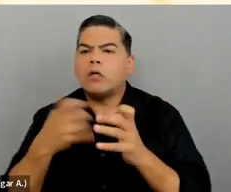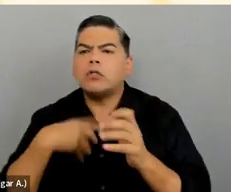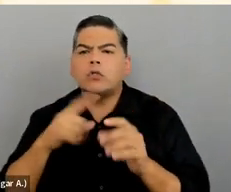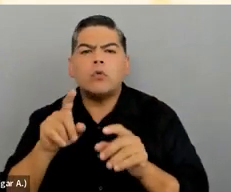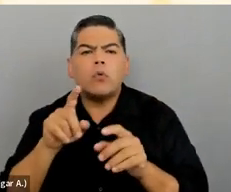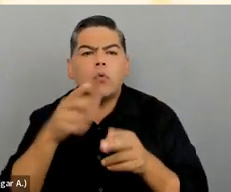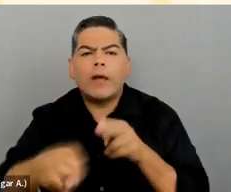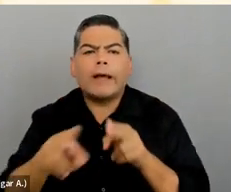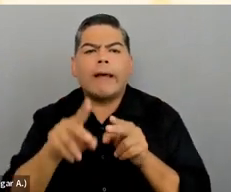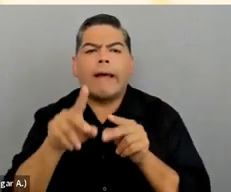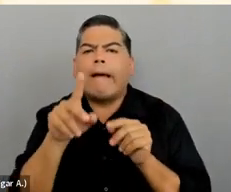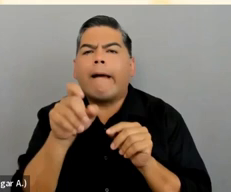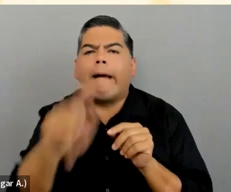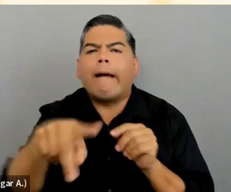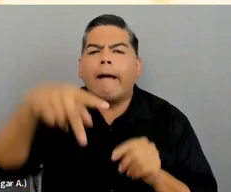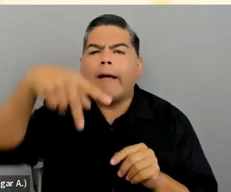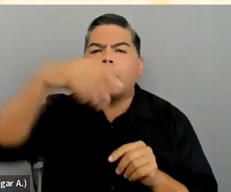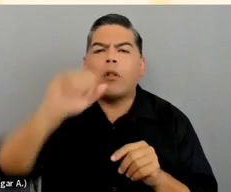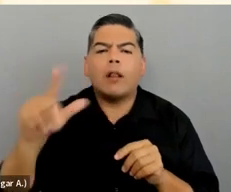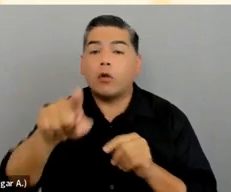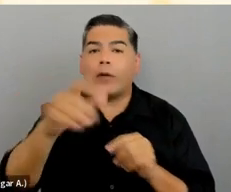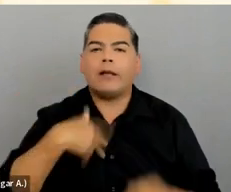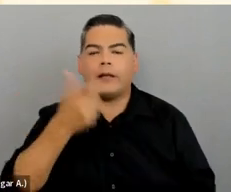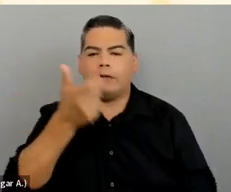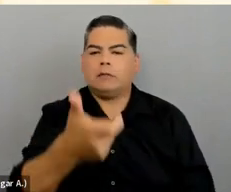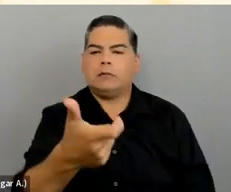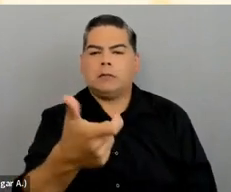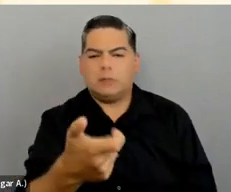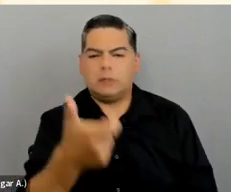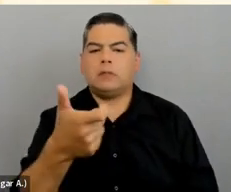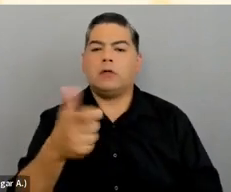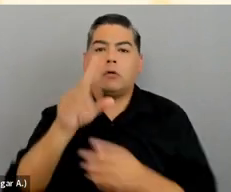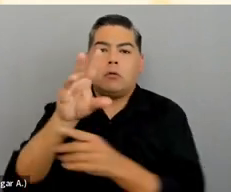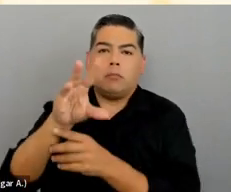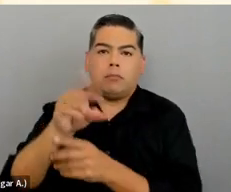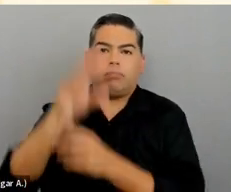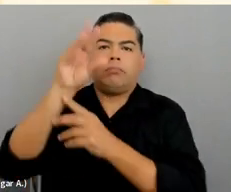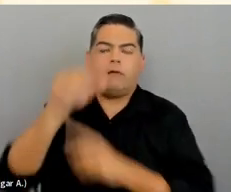So you can either take a snapshot of the QR code on the screen,